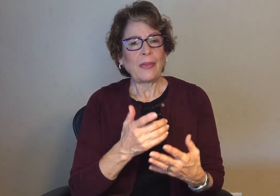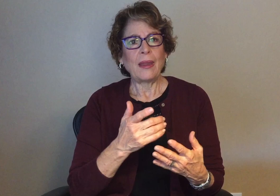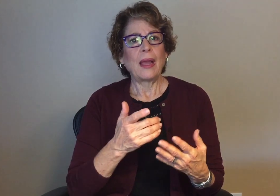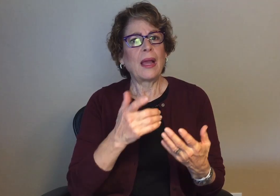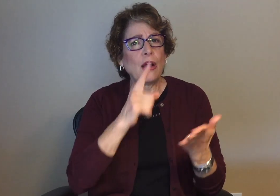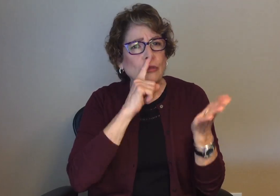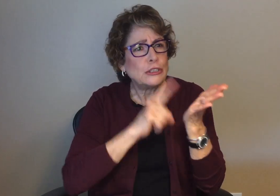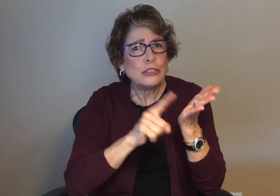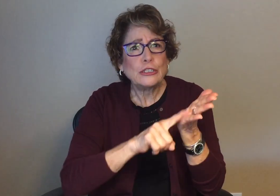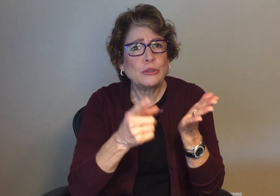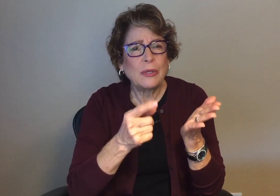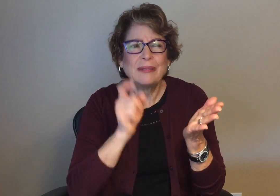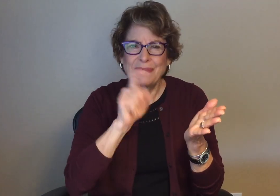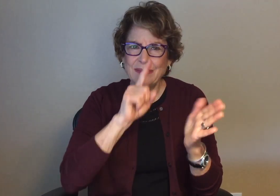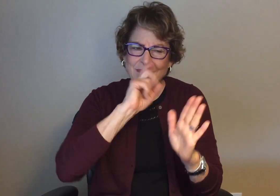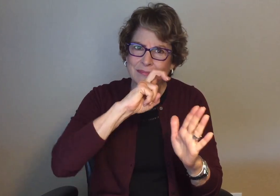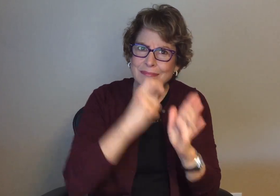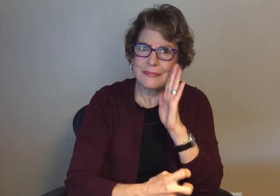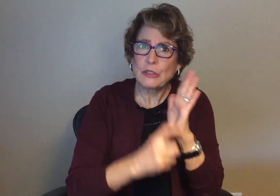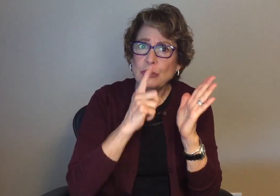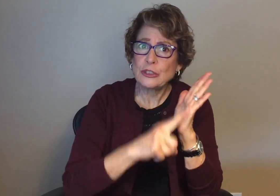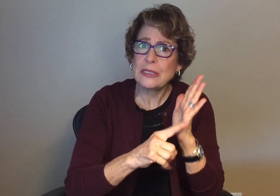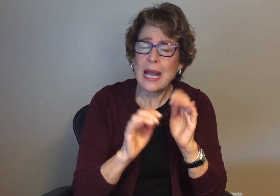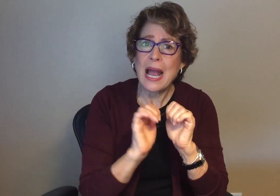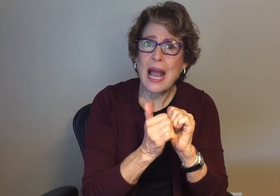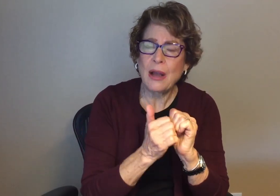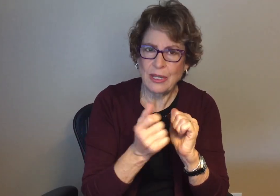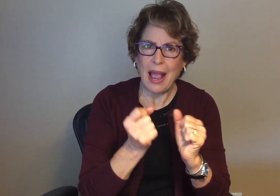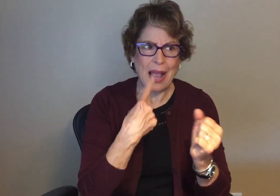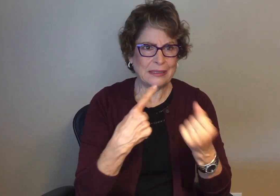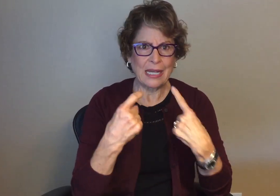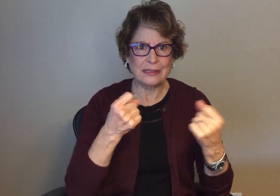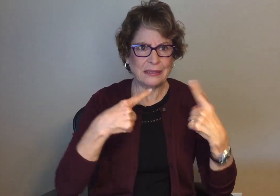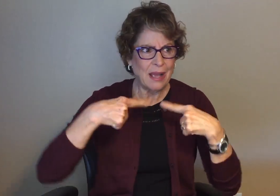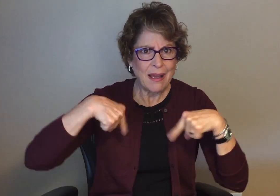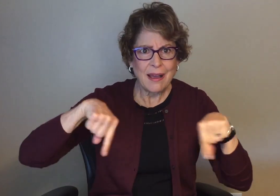The position statement asks the media to do enough research about us by asking